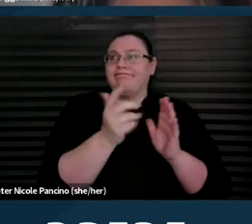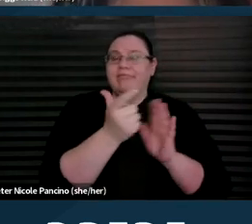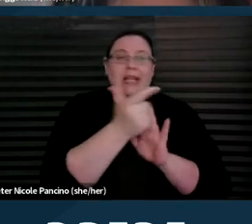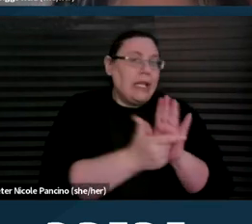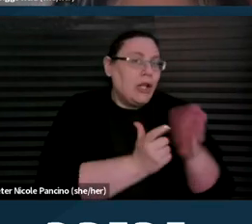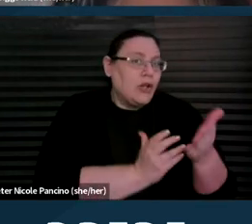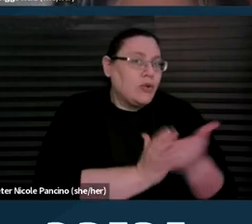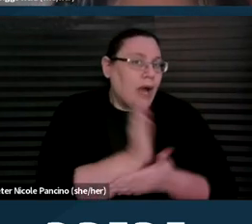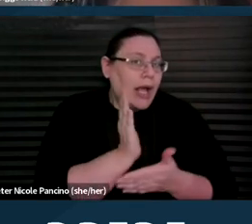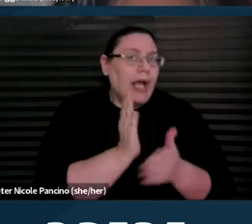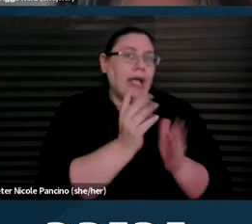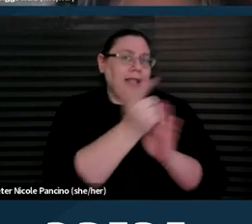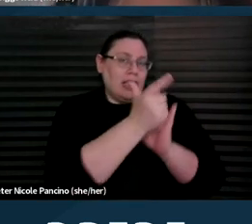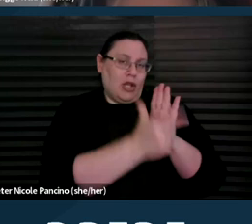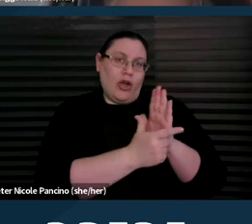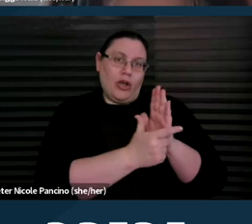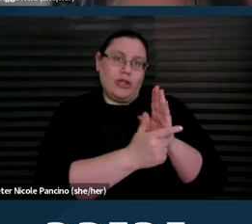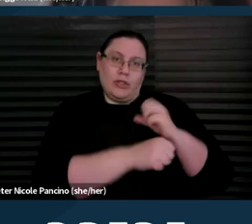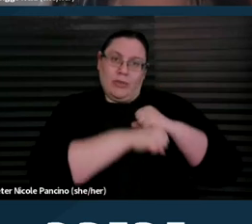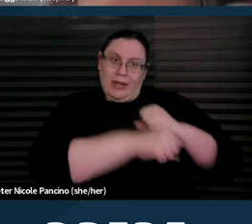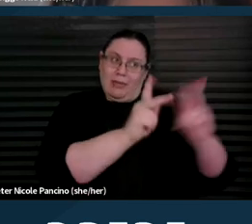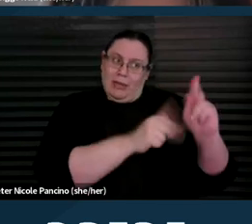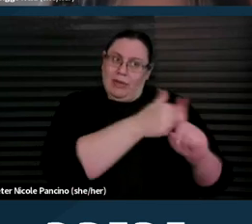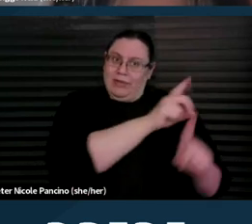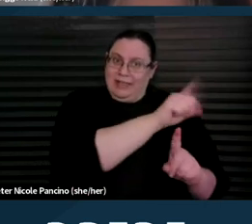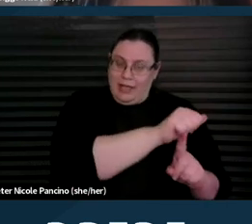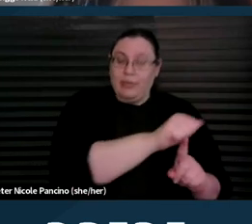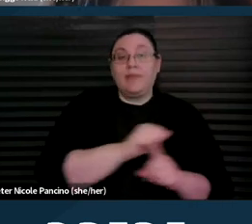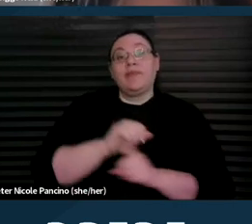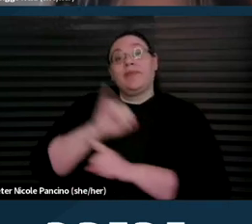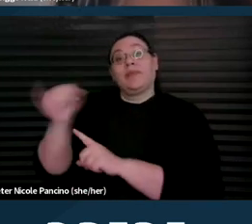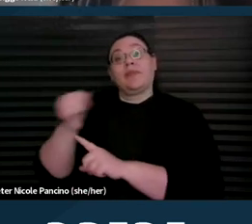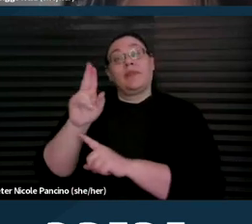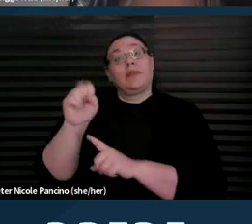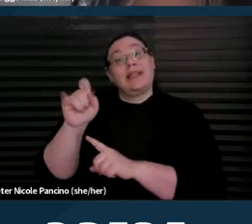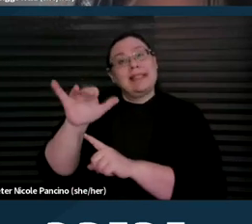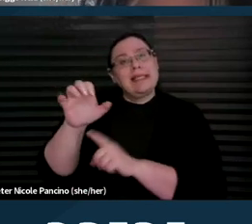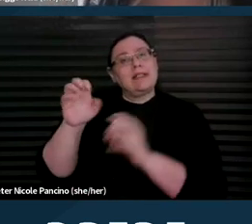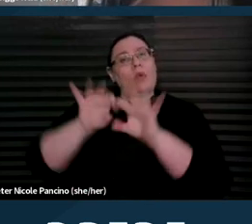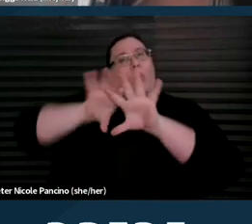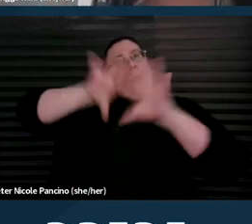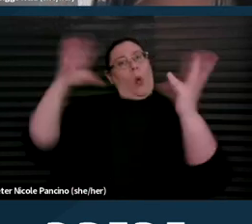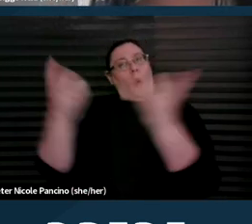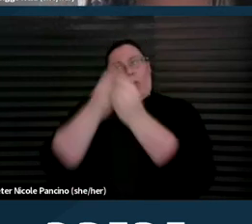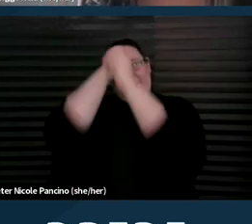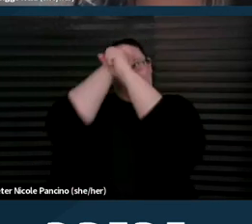and laws that protect disabled people, whereas justice is a little bit more of a holistic vision for the disability community.